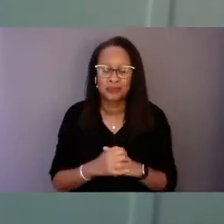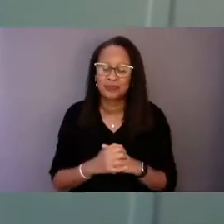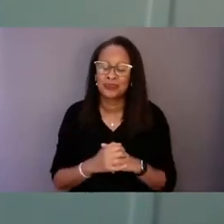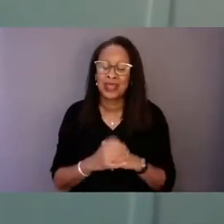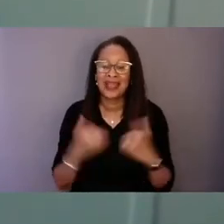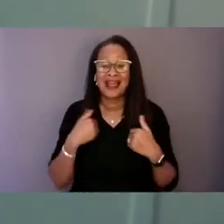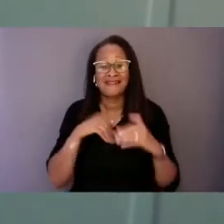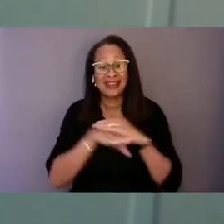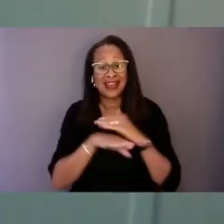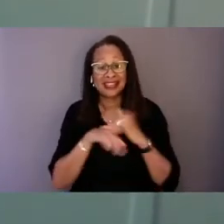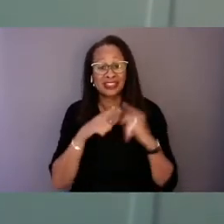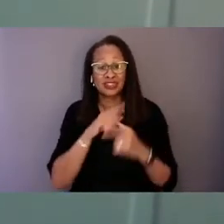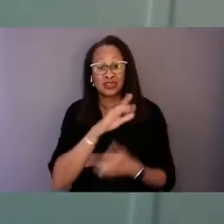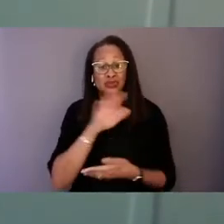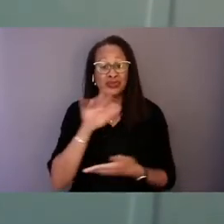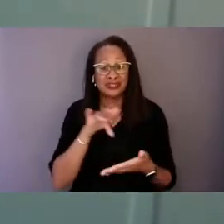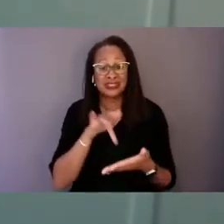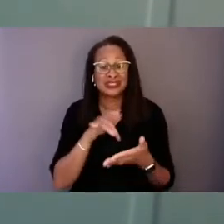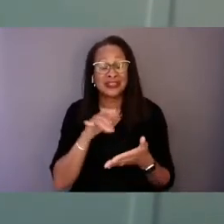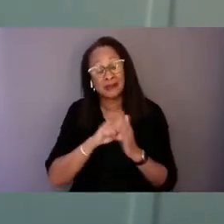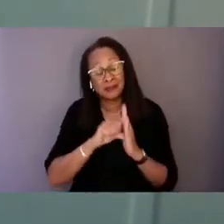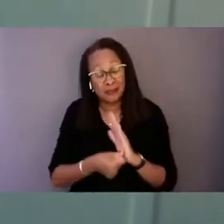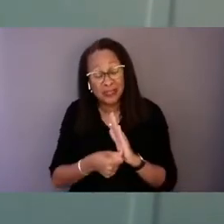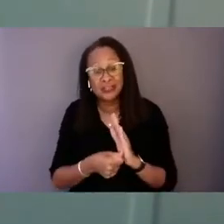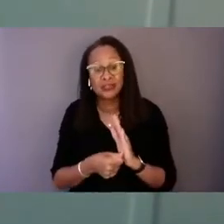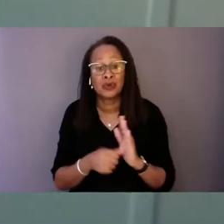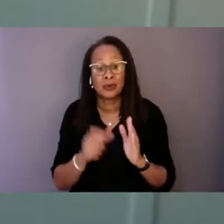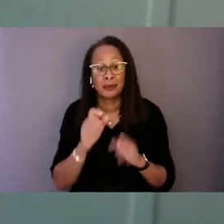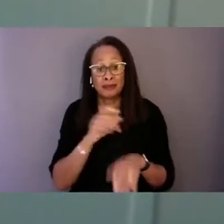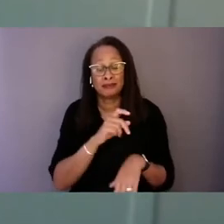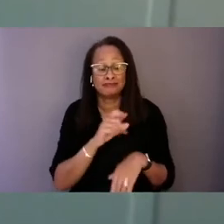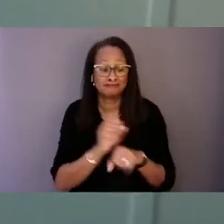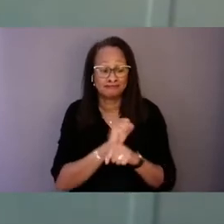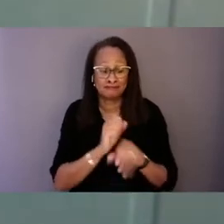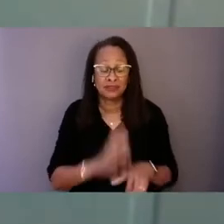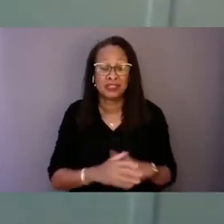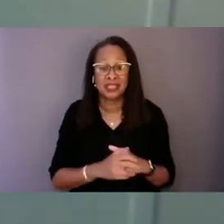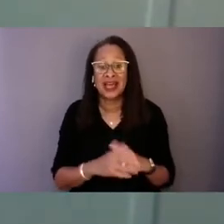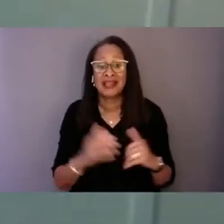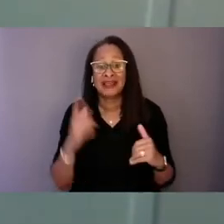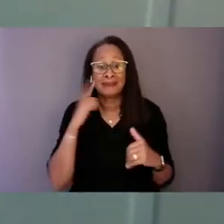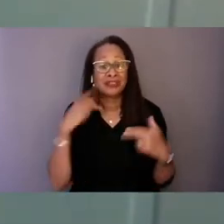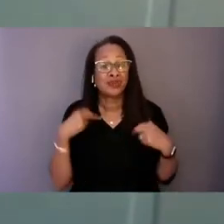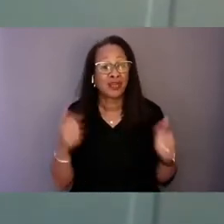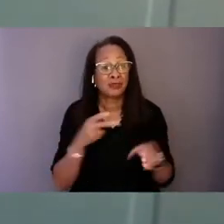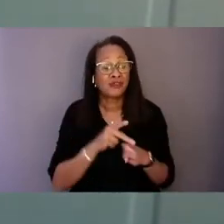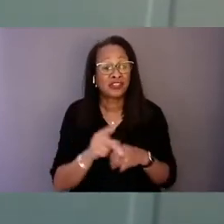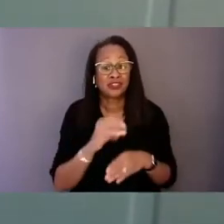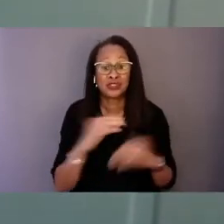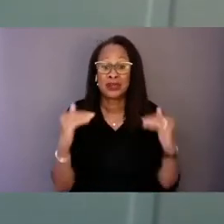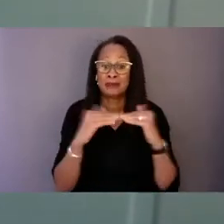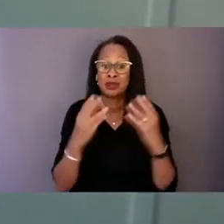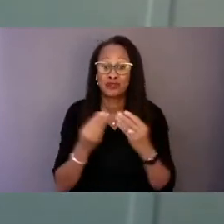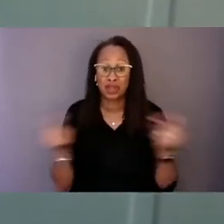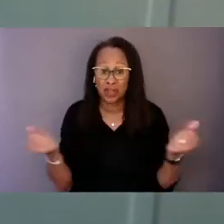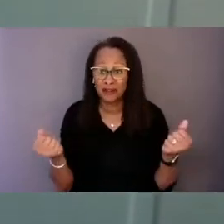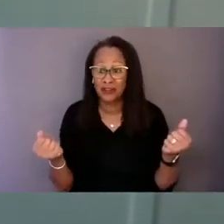such as mental health professionals and peer recovery specialists will not alleviate unintentional harm